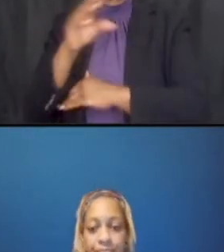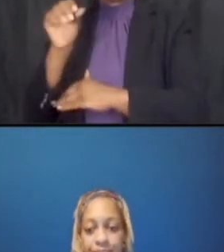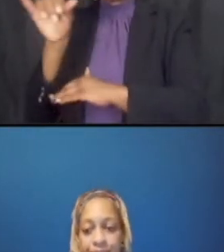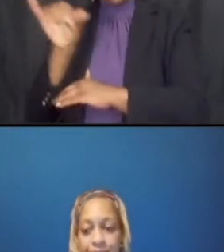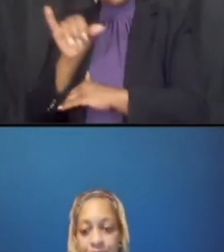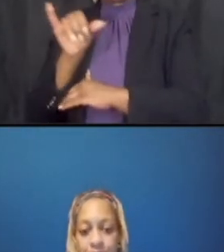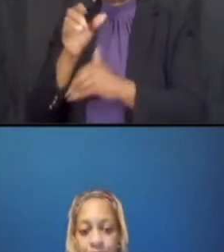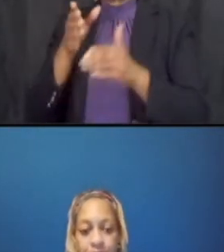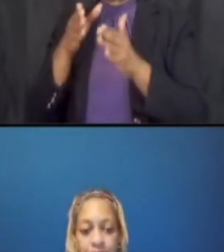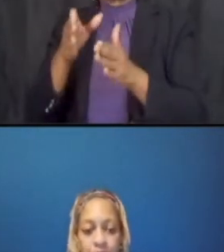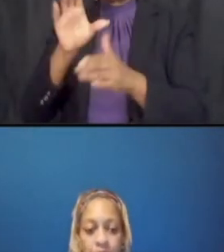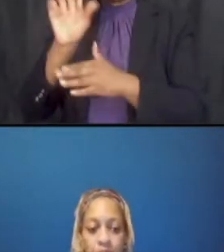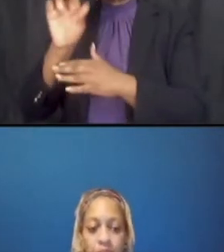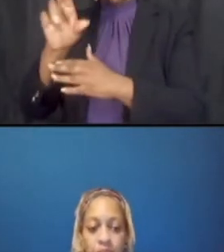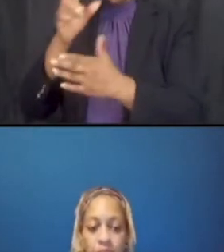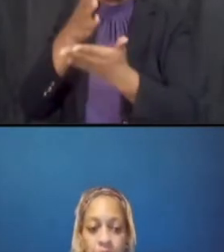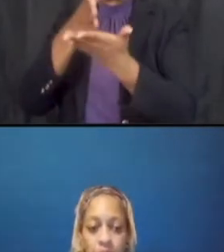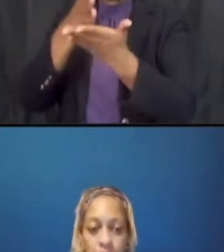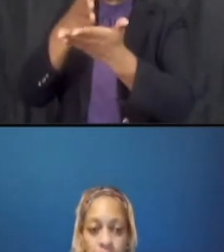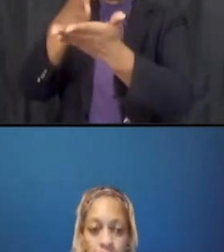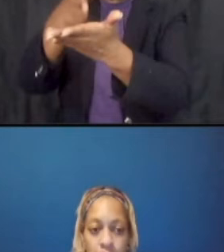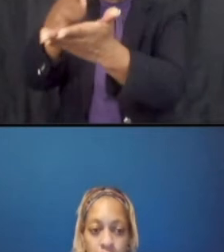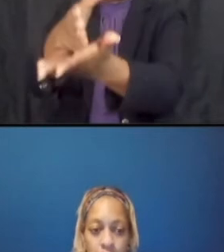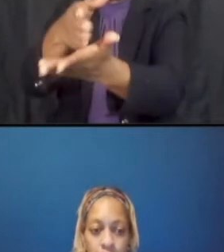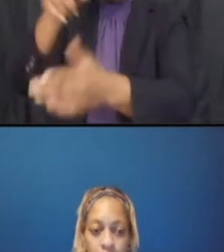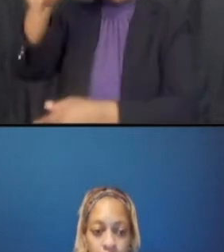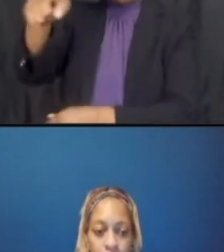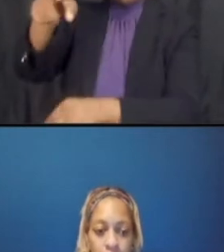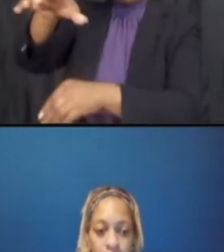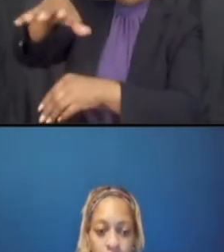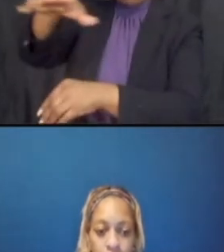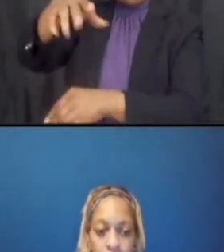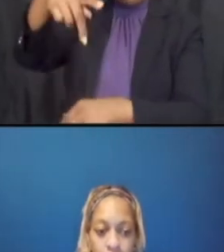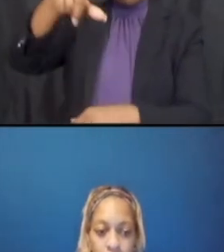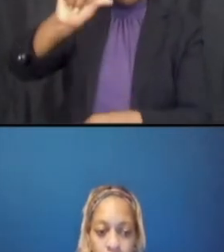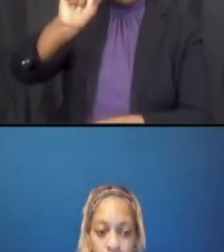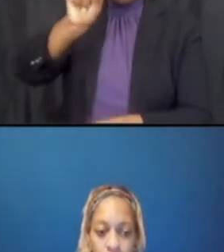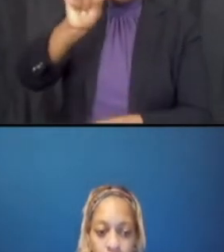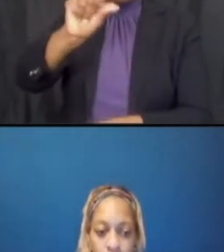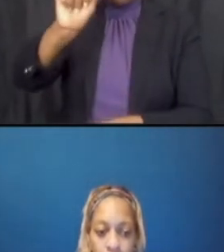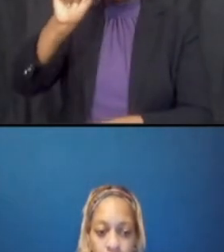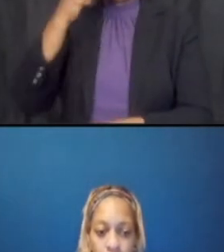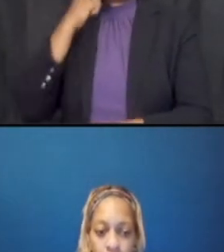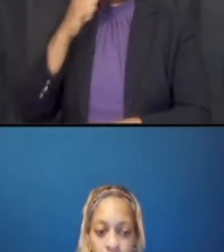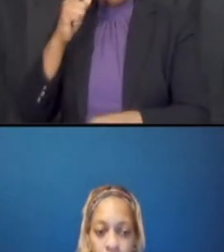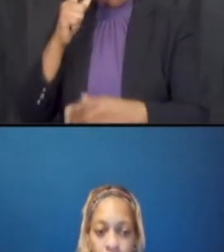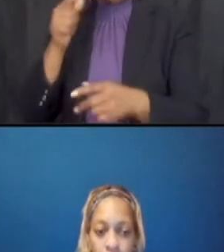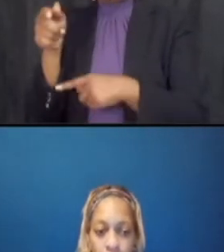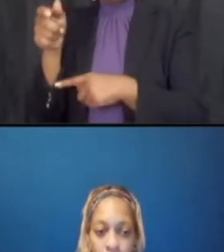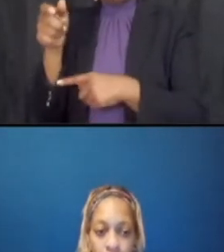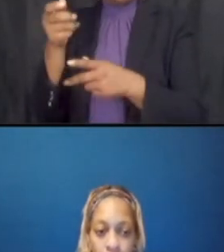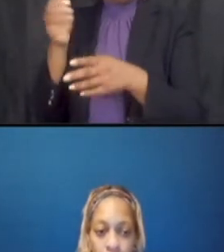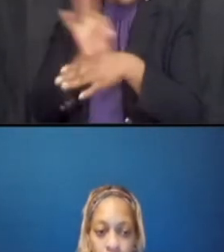car stops in our end of land plaza for transit functions we'll talk about the likely impacts to